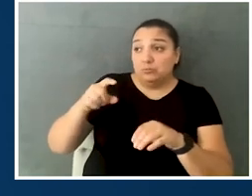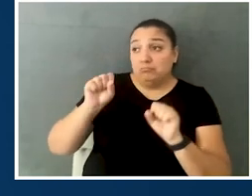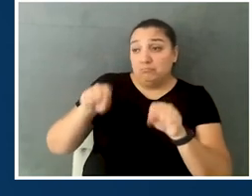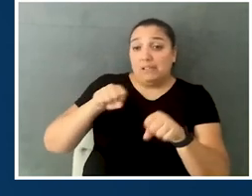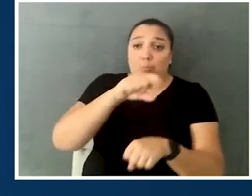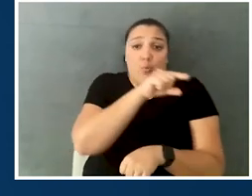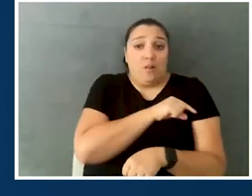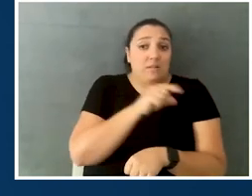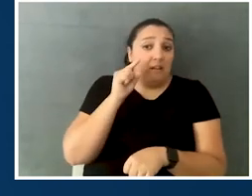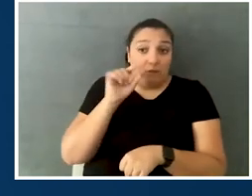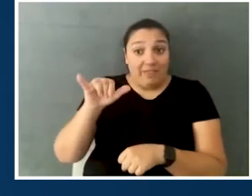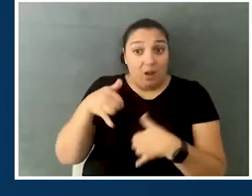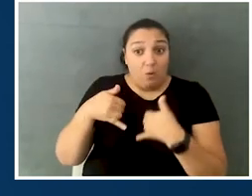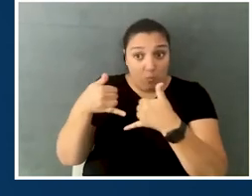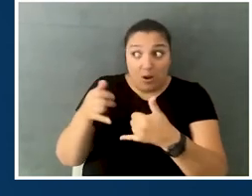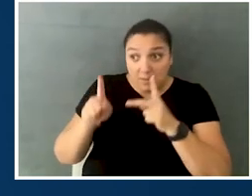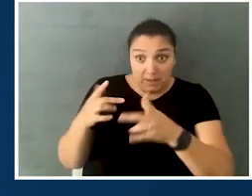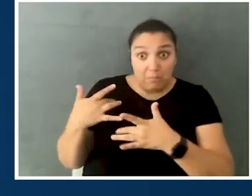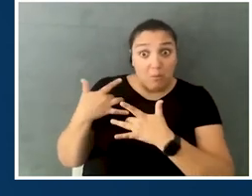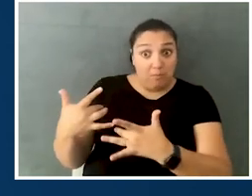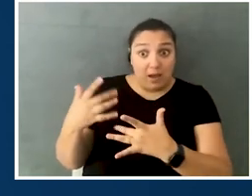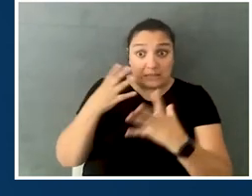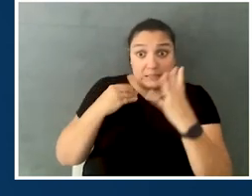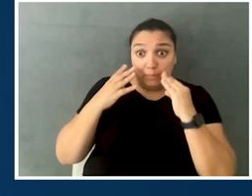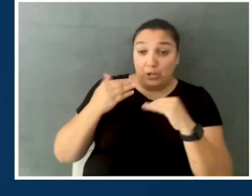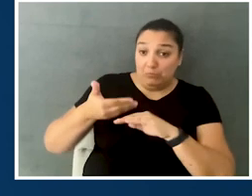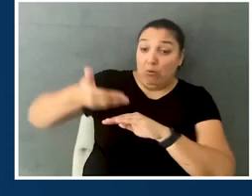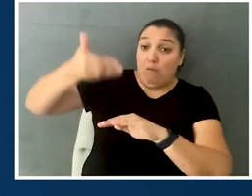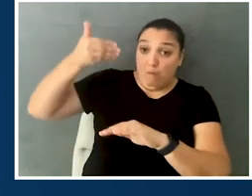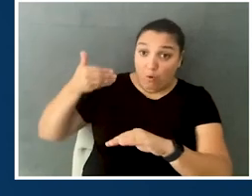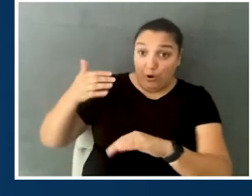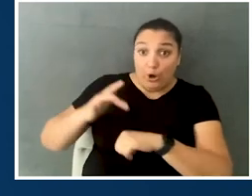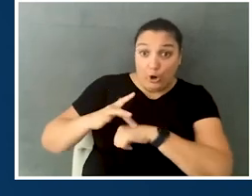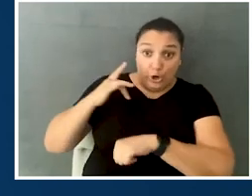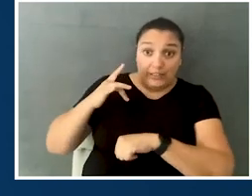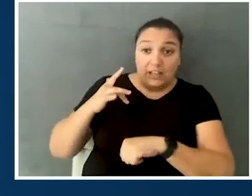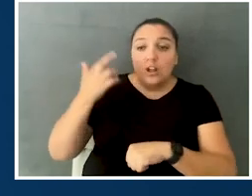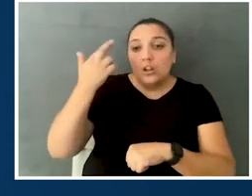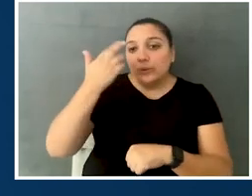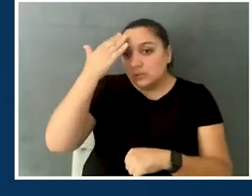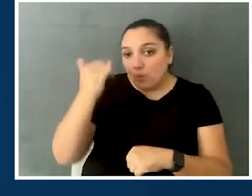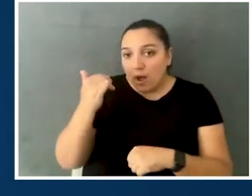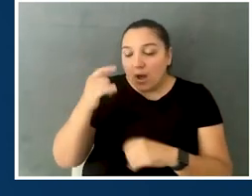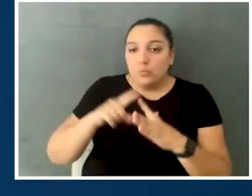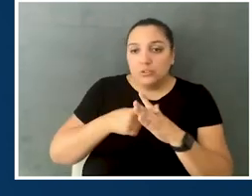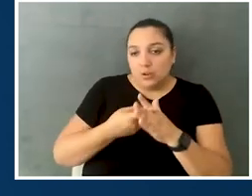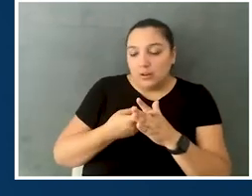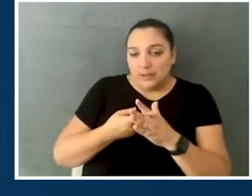These are things that students experience very, very often, and the only reason, initially, when we wanted to start it,